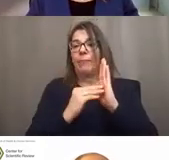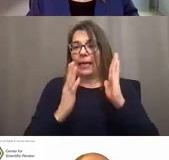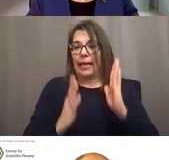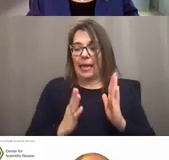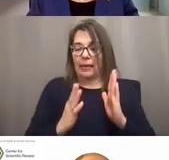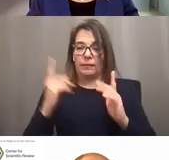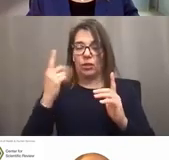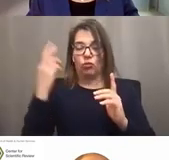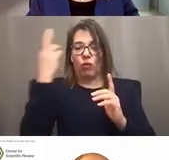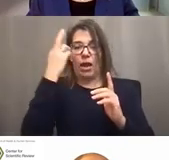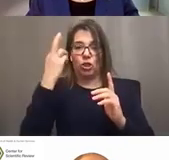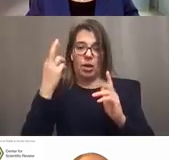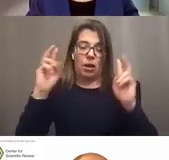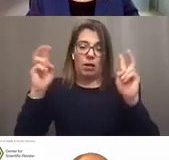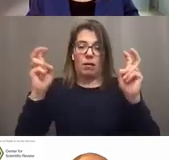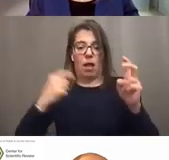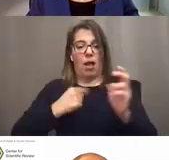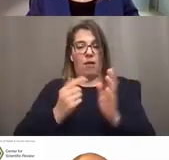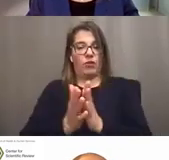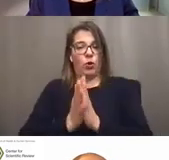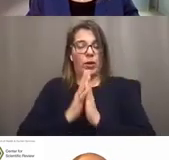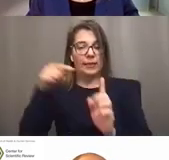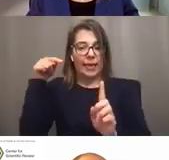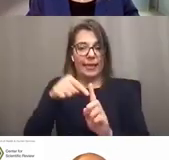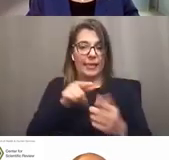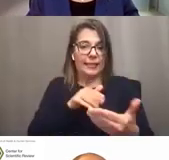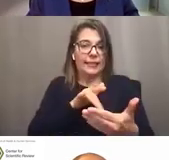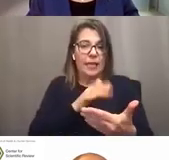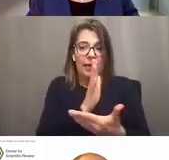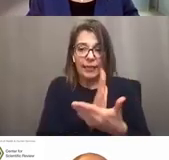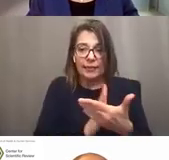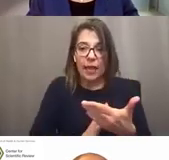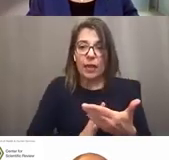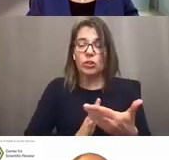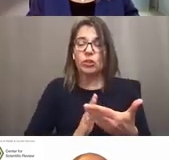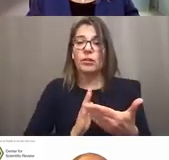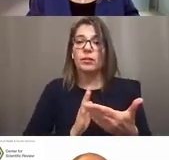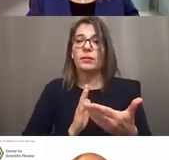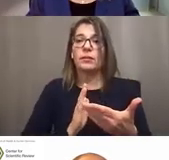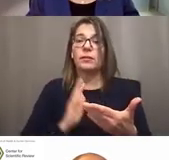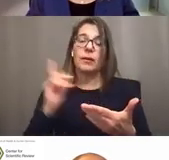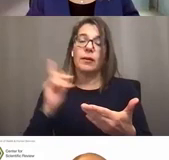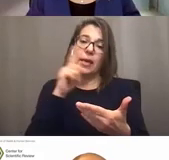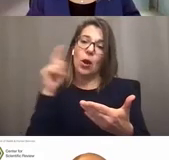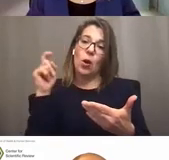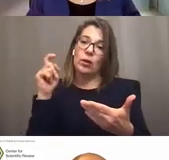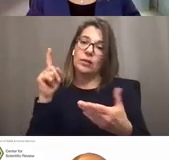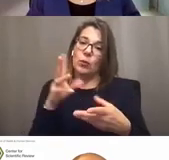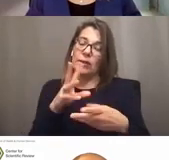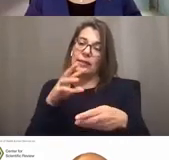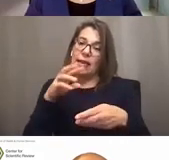requesting this particular study section because it was in the assignment referral tool,